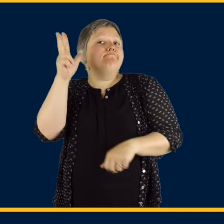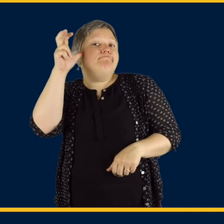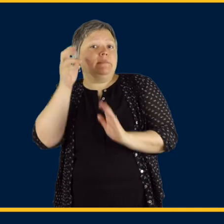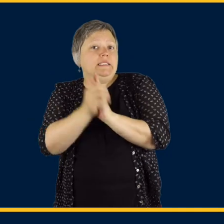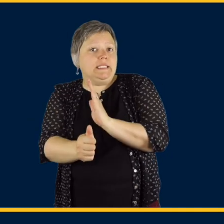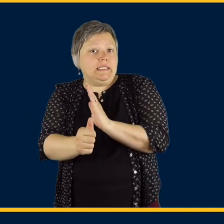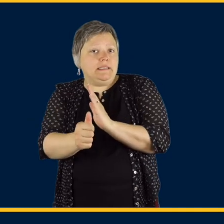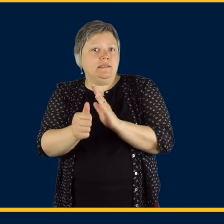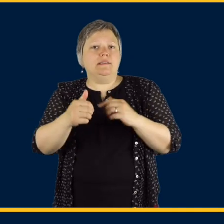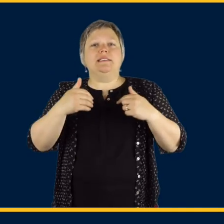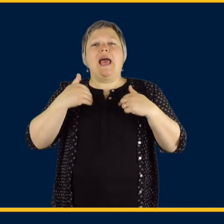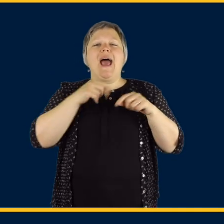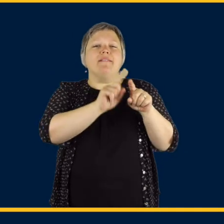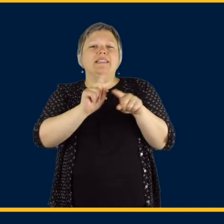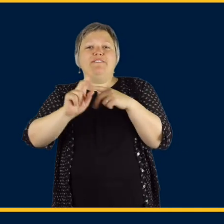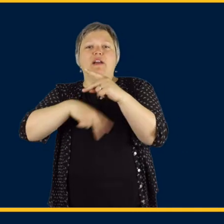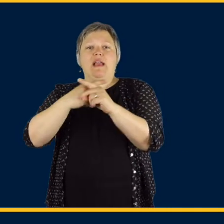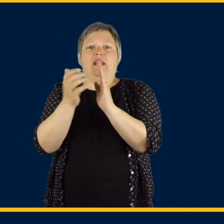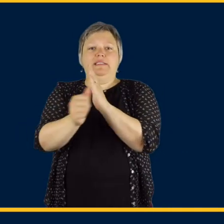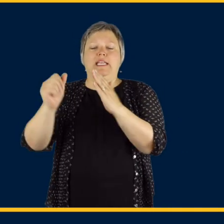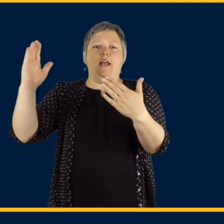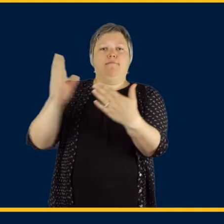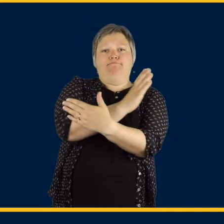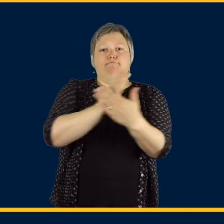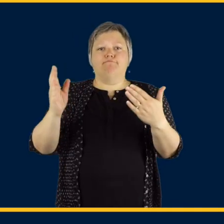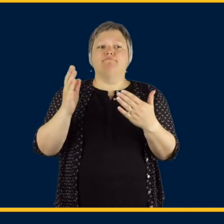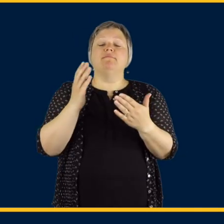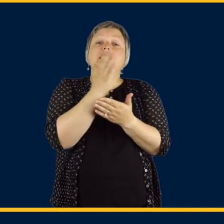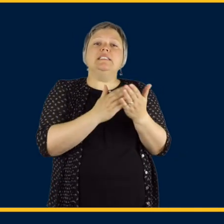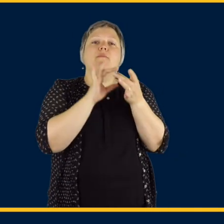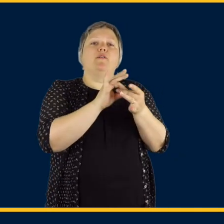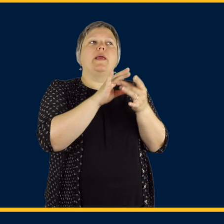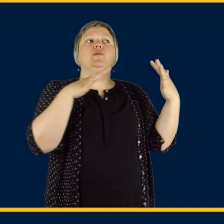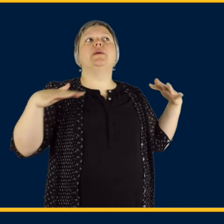Auditory development is a range, is a hierarchy of skills that ranges from teaching students